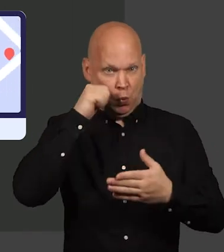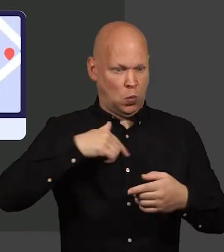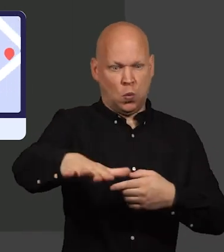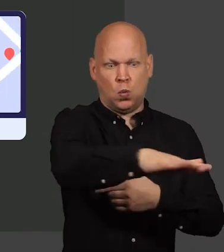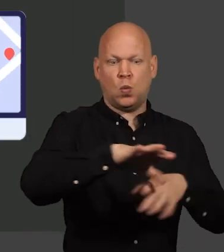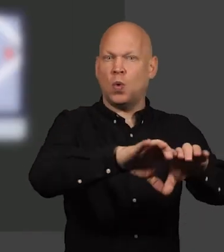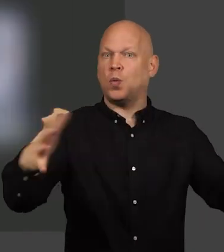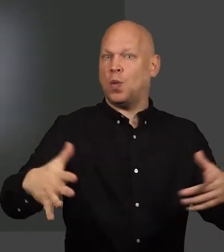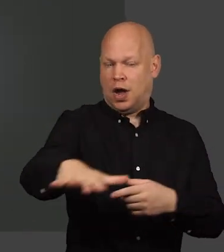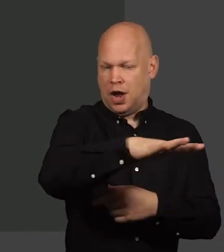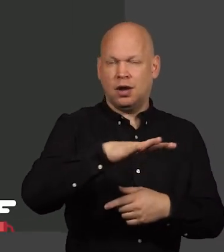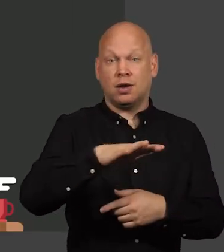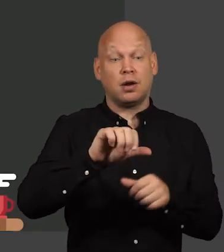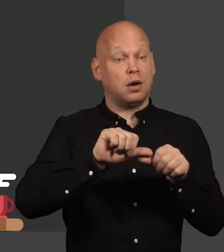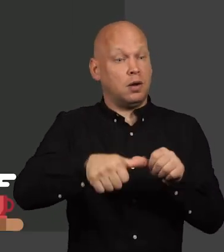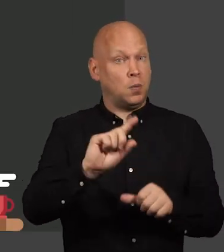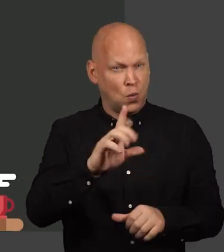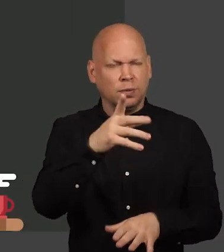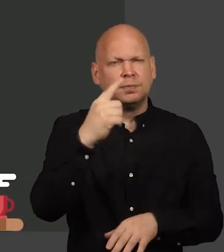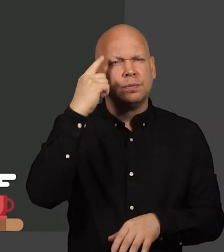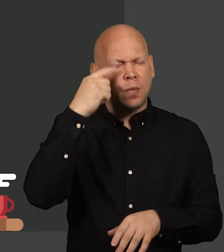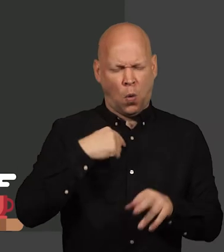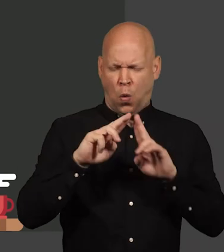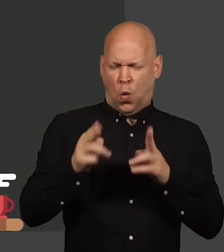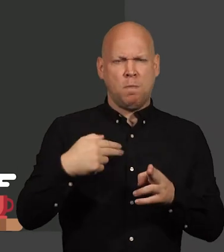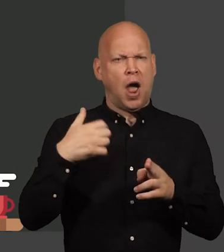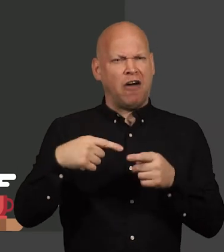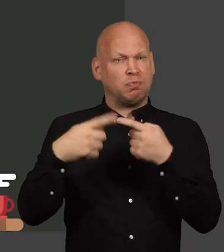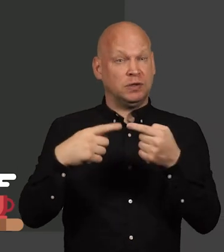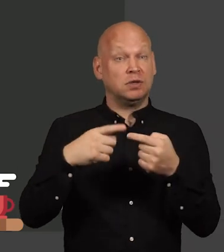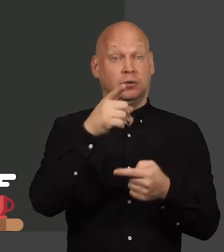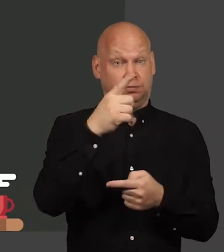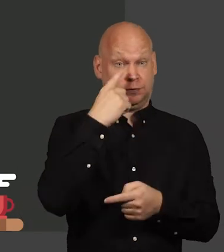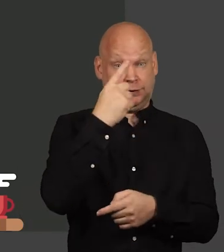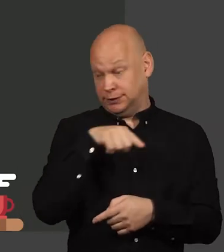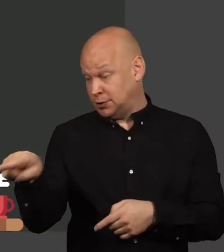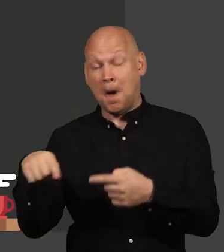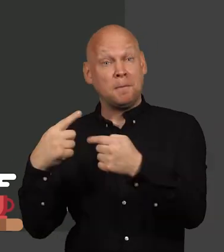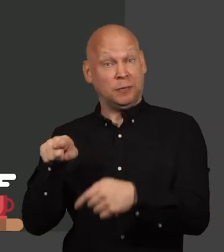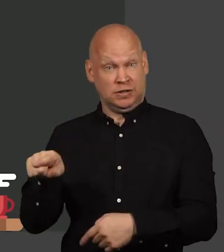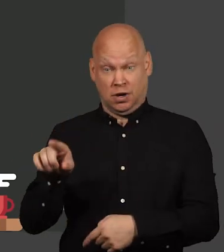in the street stop and think if you know the main doesn't run through your land your next step is to